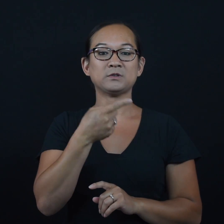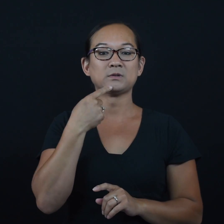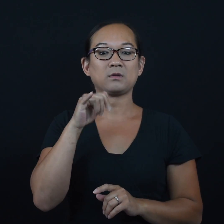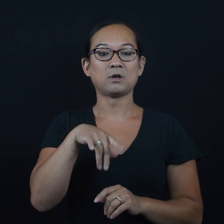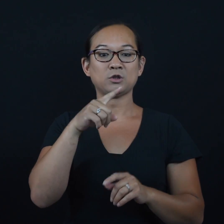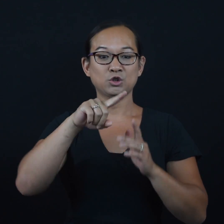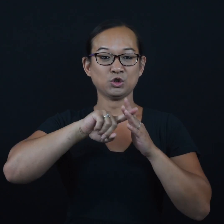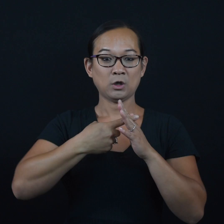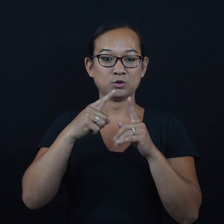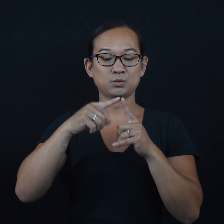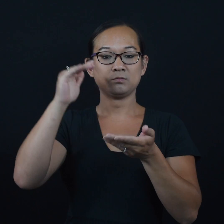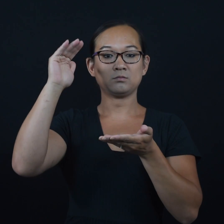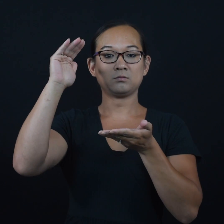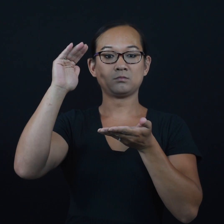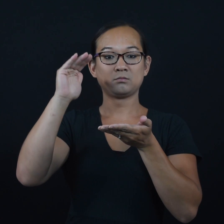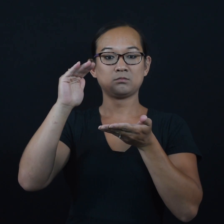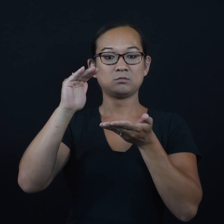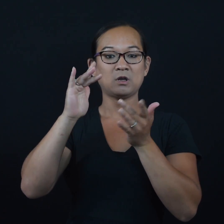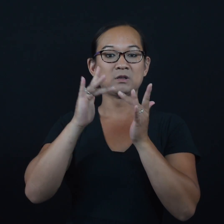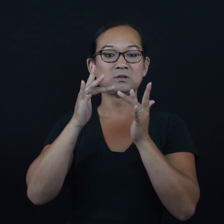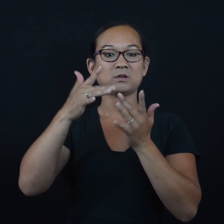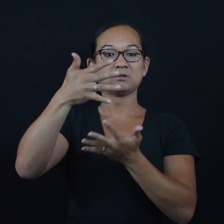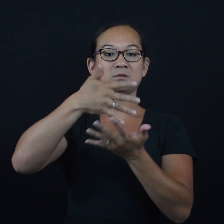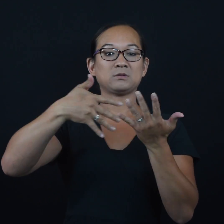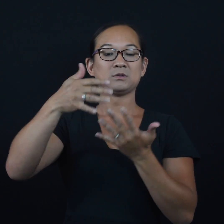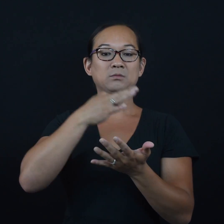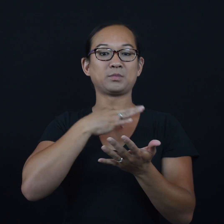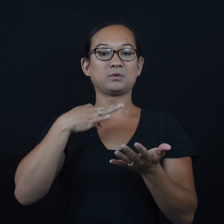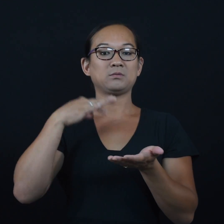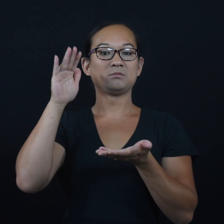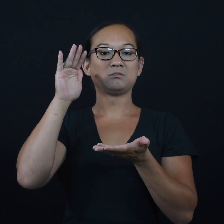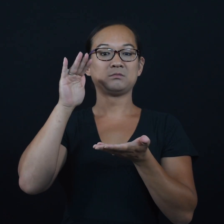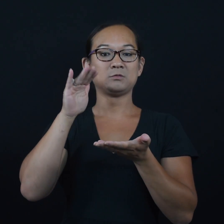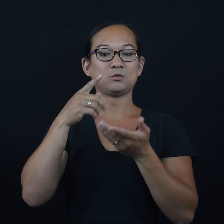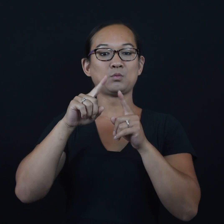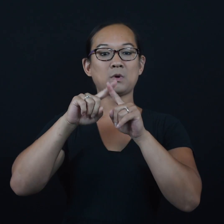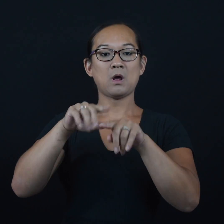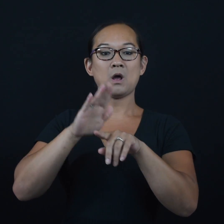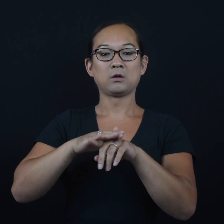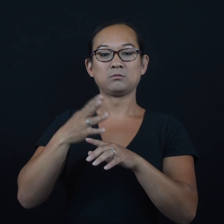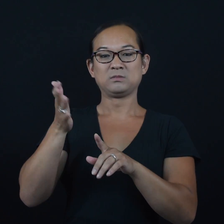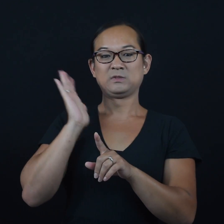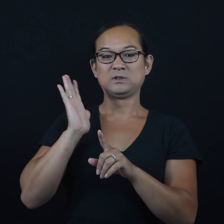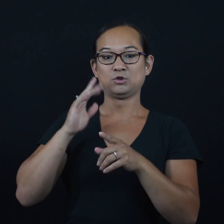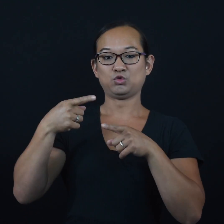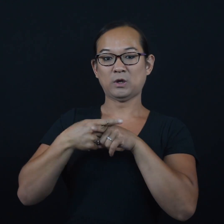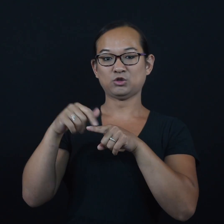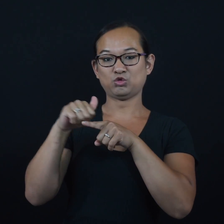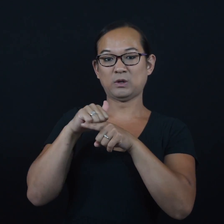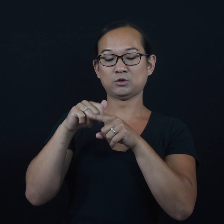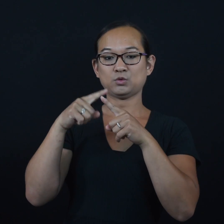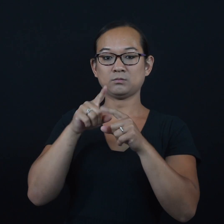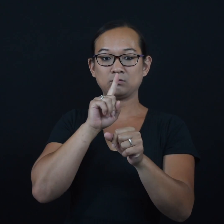staggered start times to reduce contact between employees and relied on past cross-training to